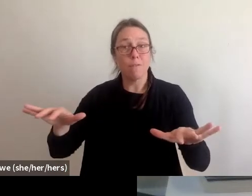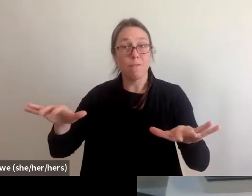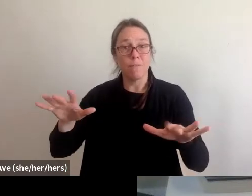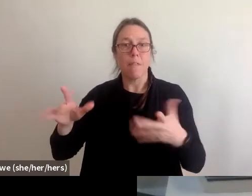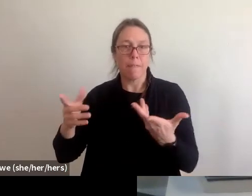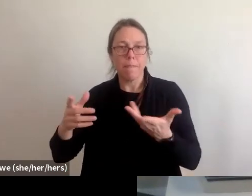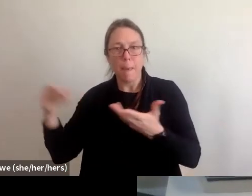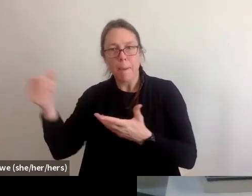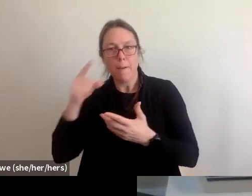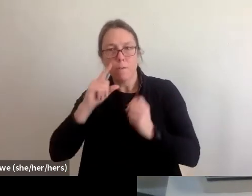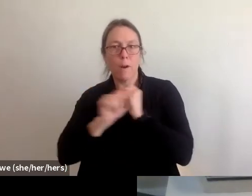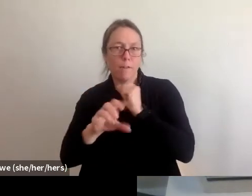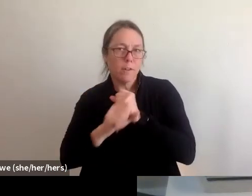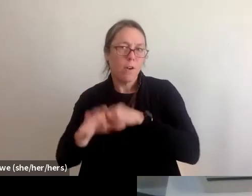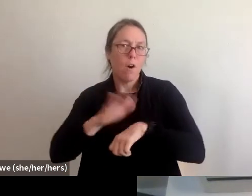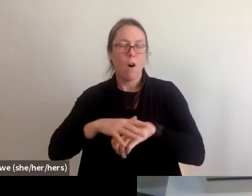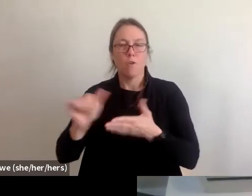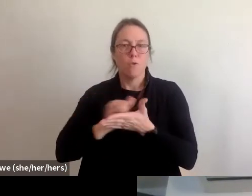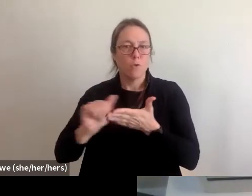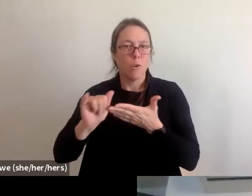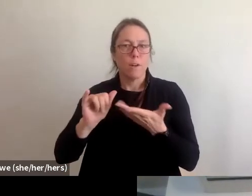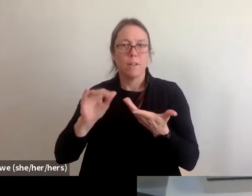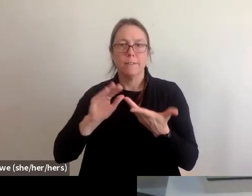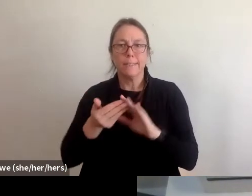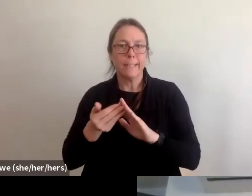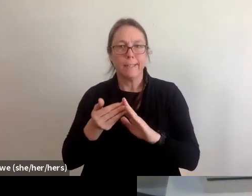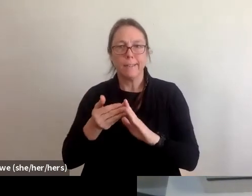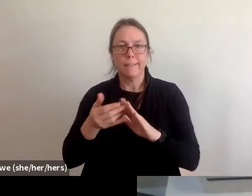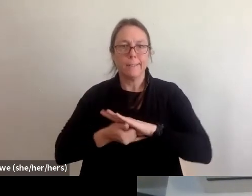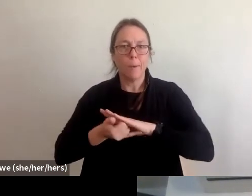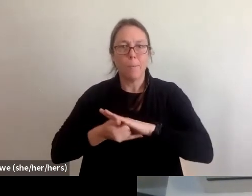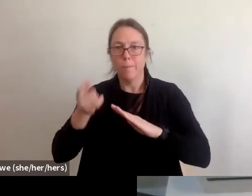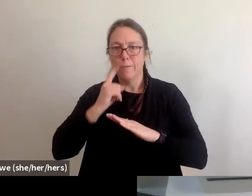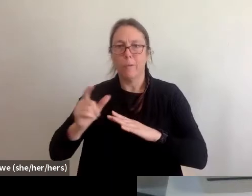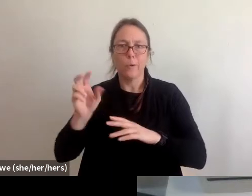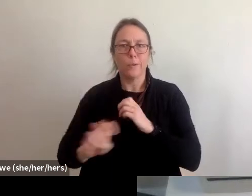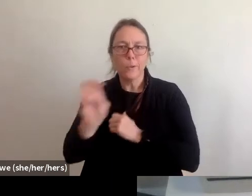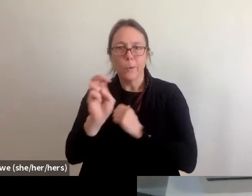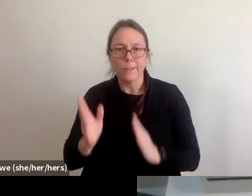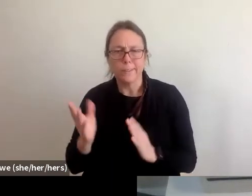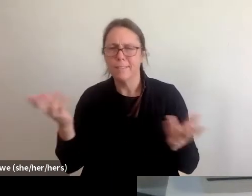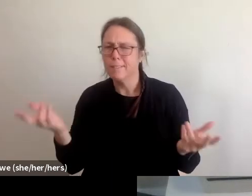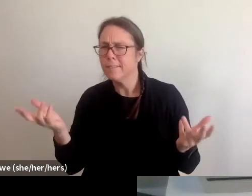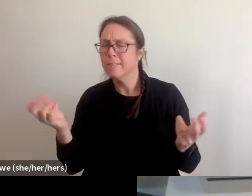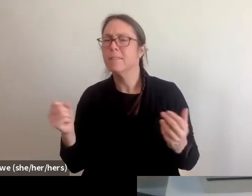on the New York subway system for tourism and things like that. So it also kind of comes down to what your state